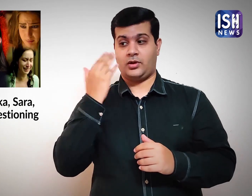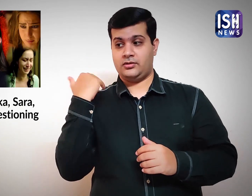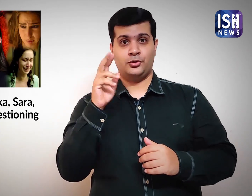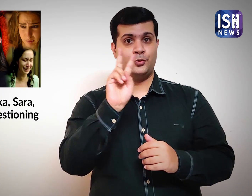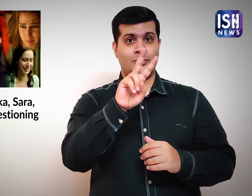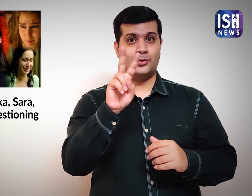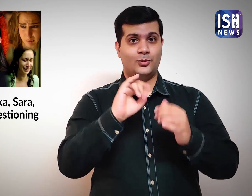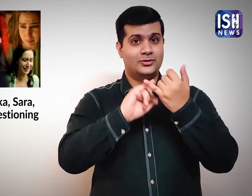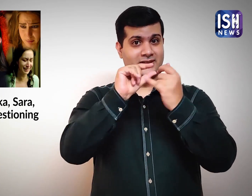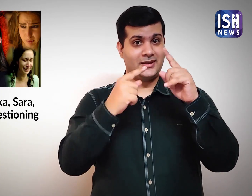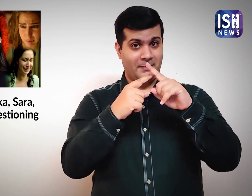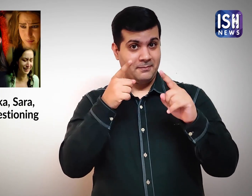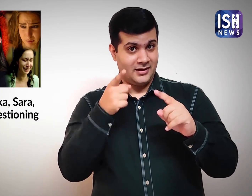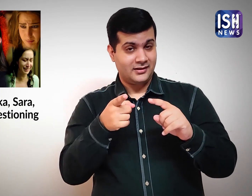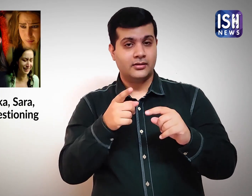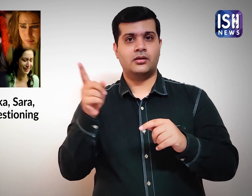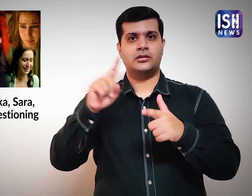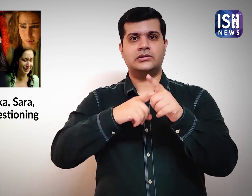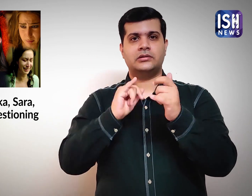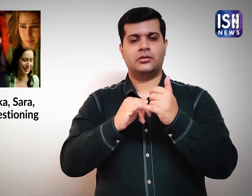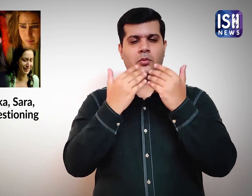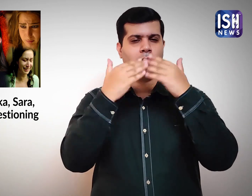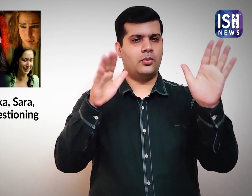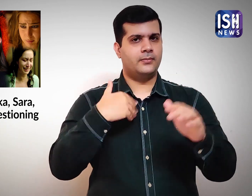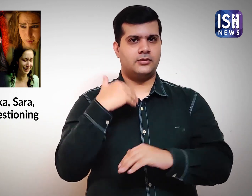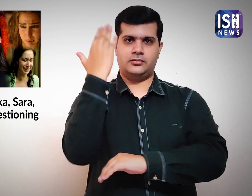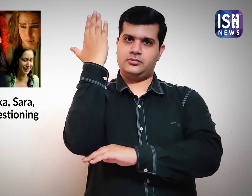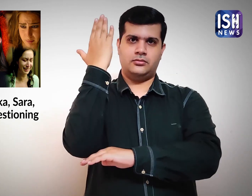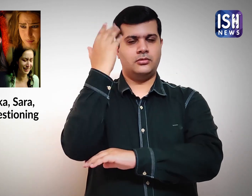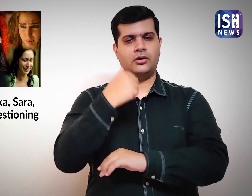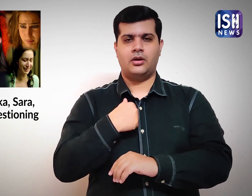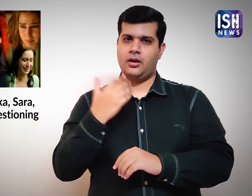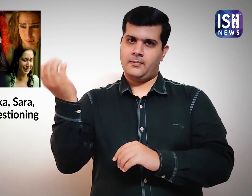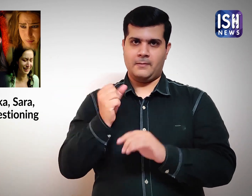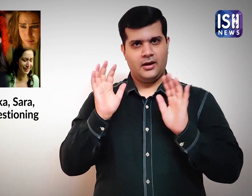Jaya Saha on 22nd September 2020, confessed to buying